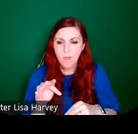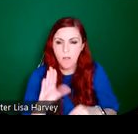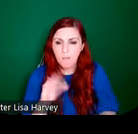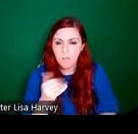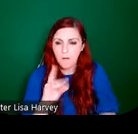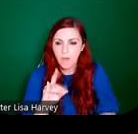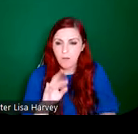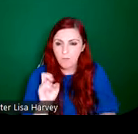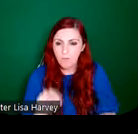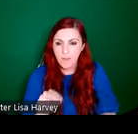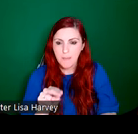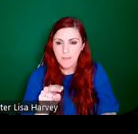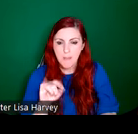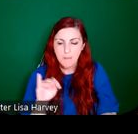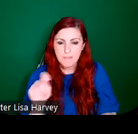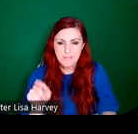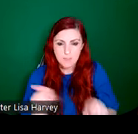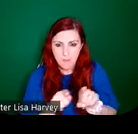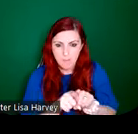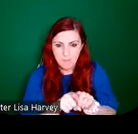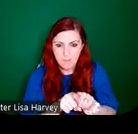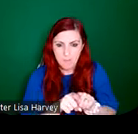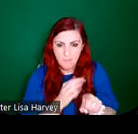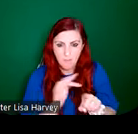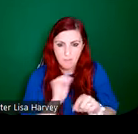again, I mentioned the importance of Loughrea Cathedral in terms of early